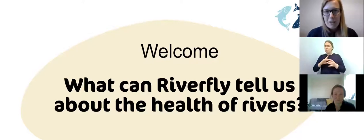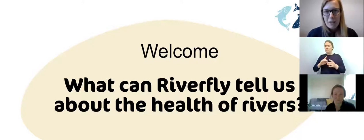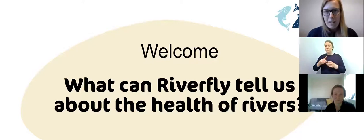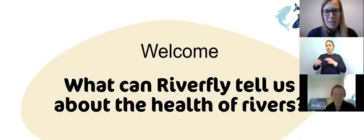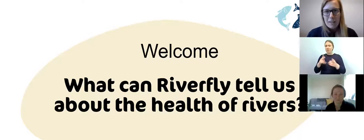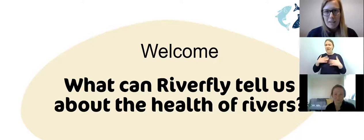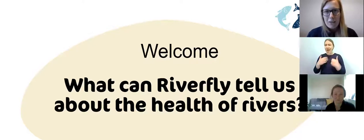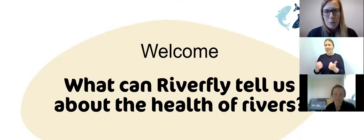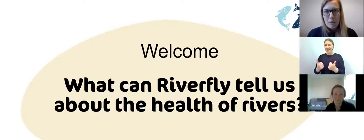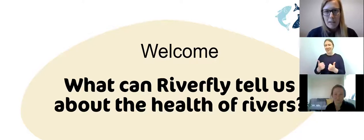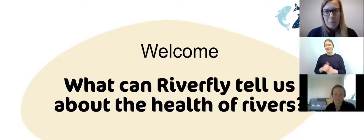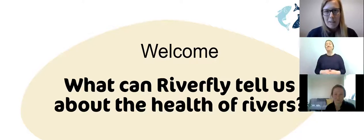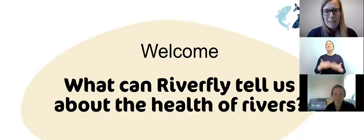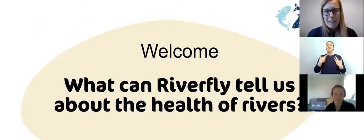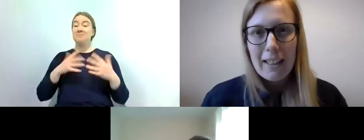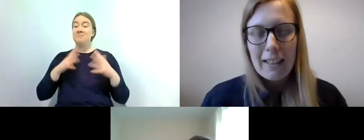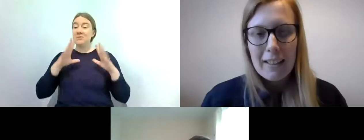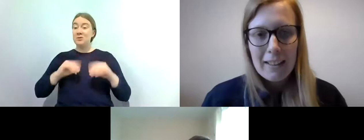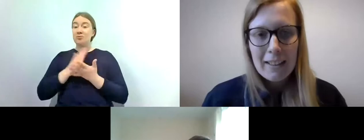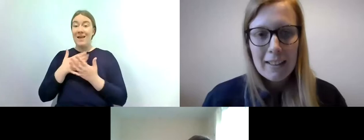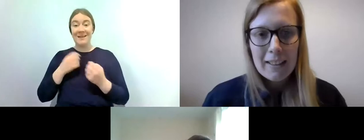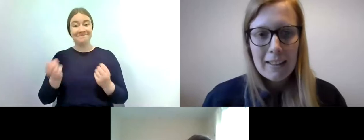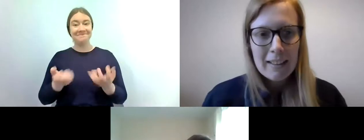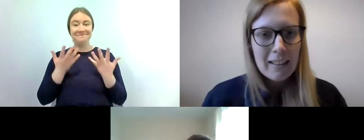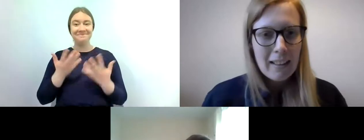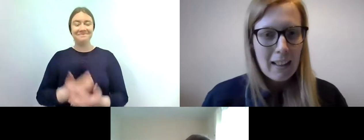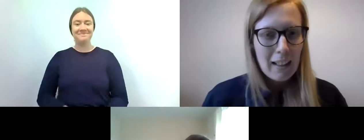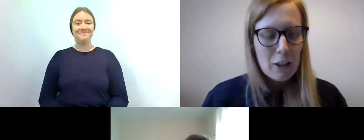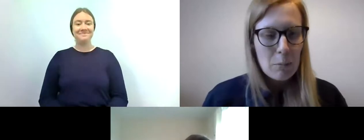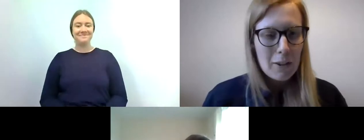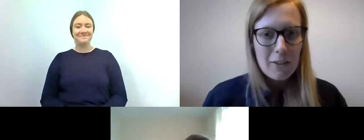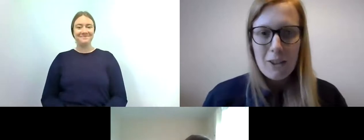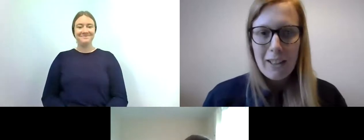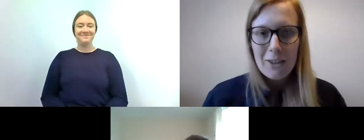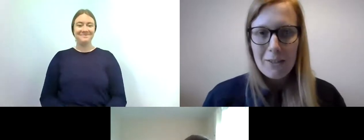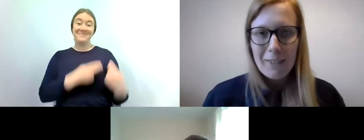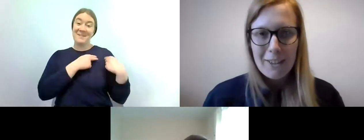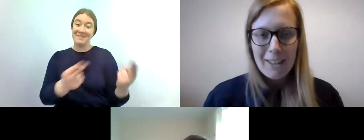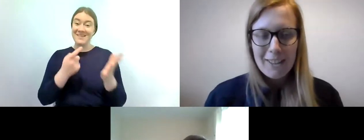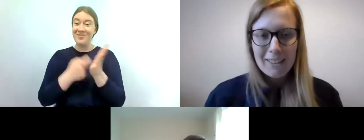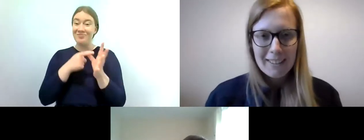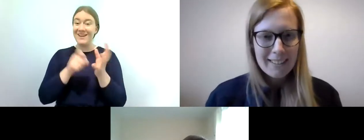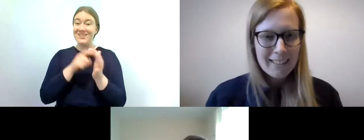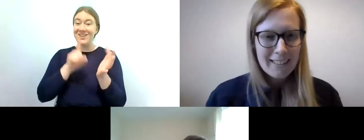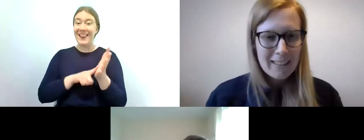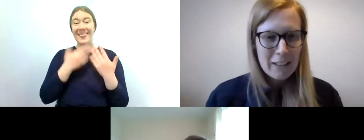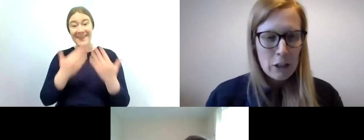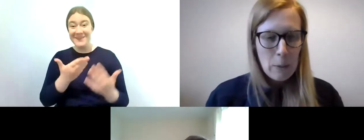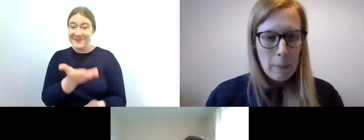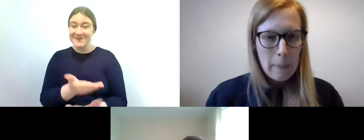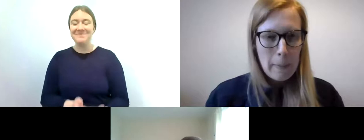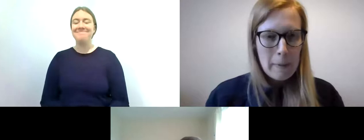so i'm just gonna stop sharing my screen and pass over to rachel thanks rachel perfect thanks steph